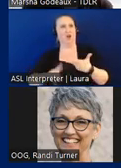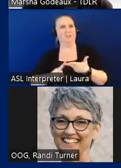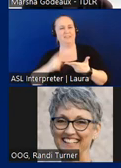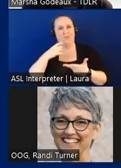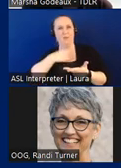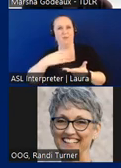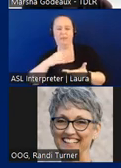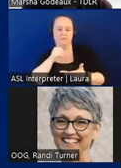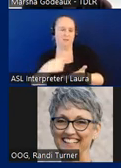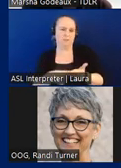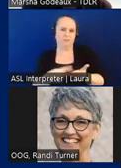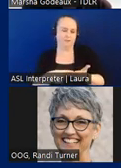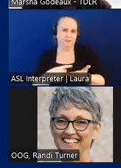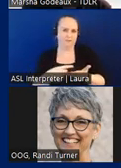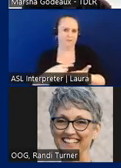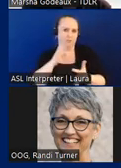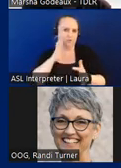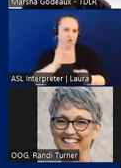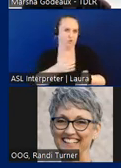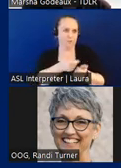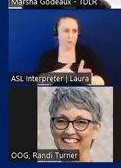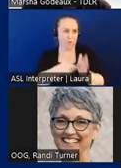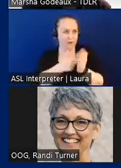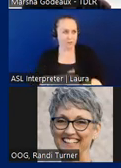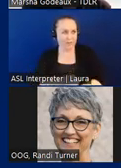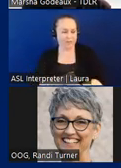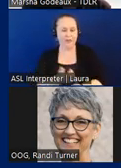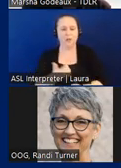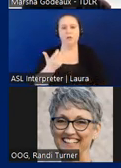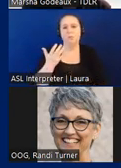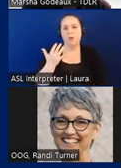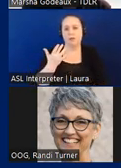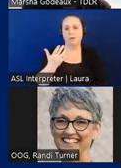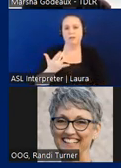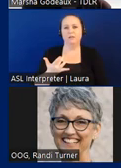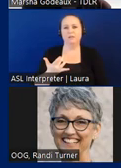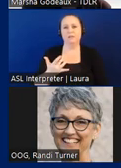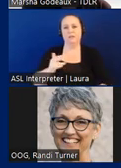to determine if compliance is required because facilities uh because a facility constructed under